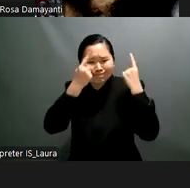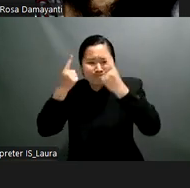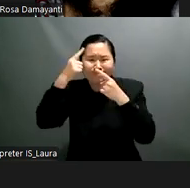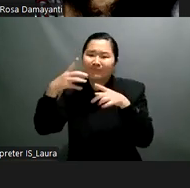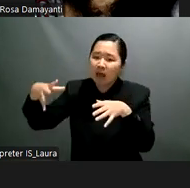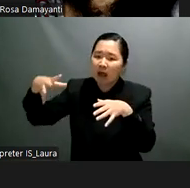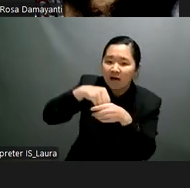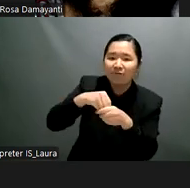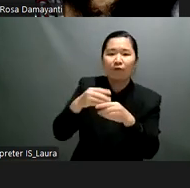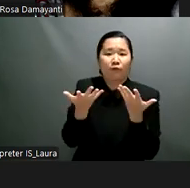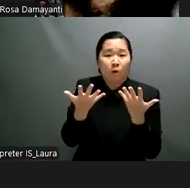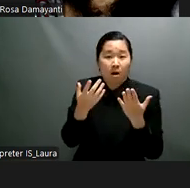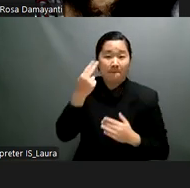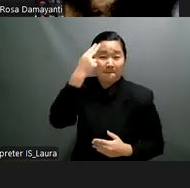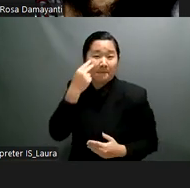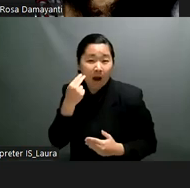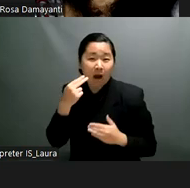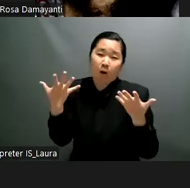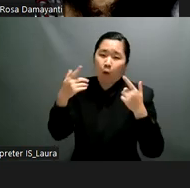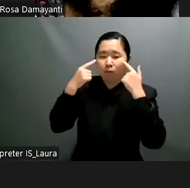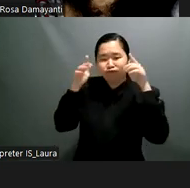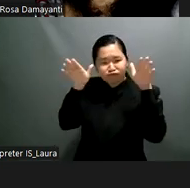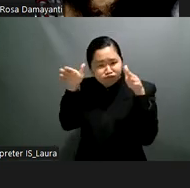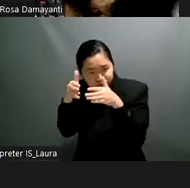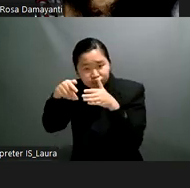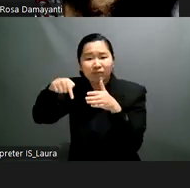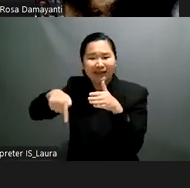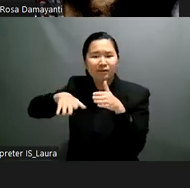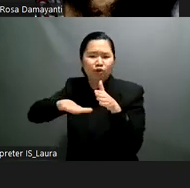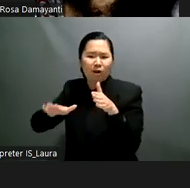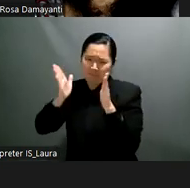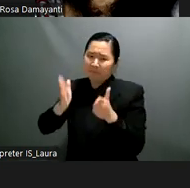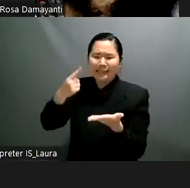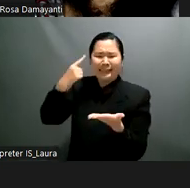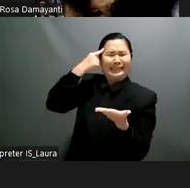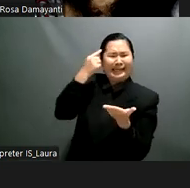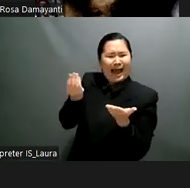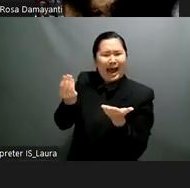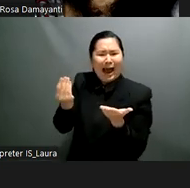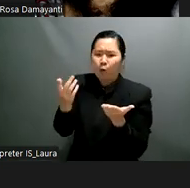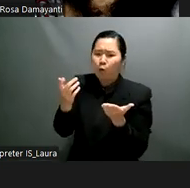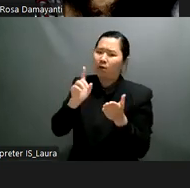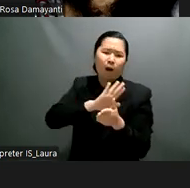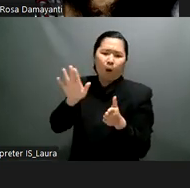the students are intended to find information find assignments find directions given by the